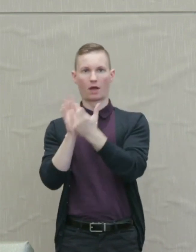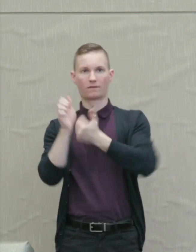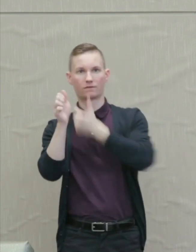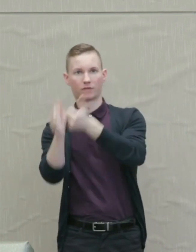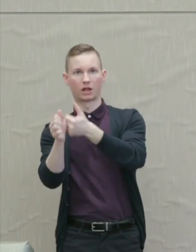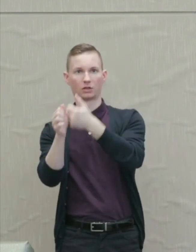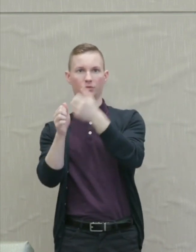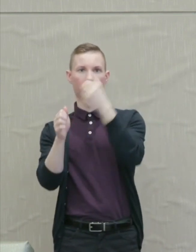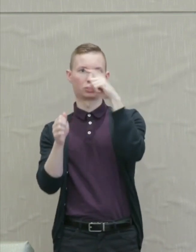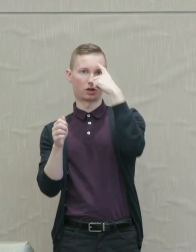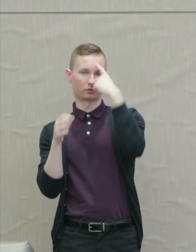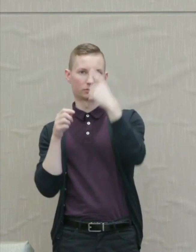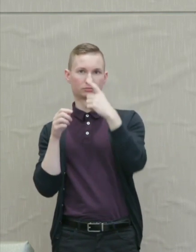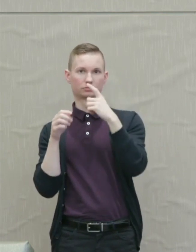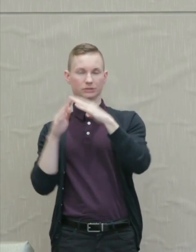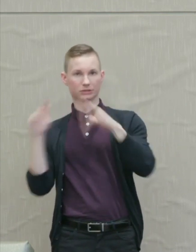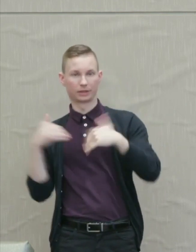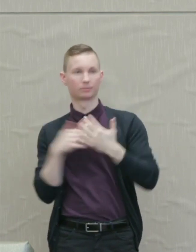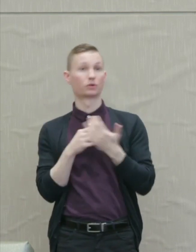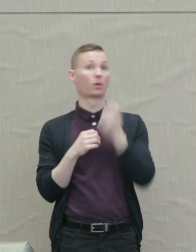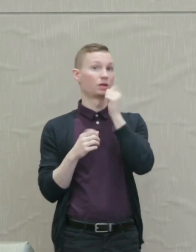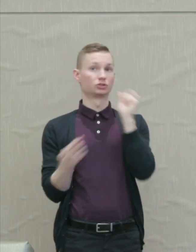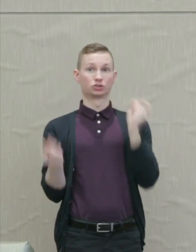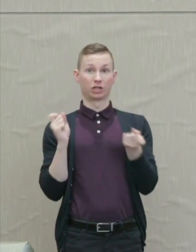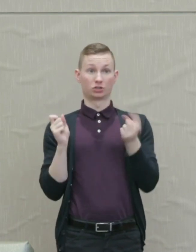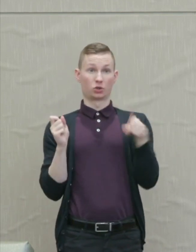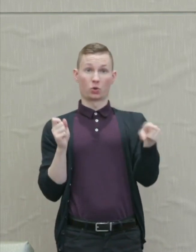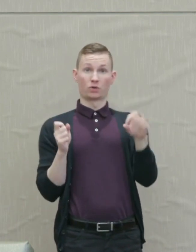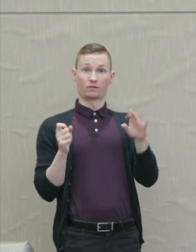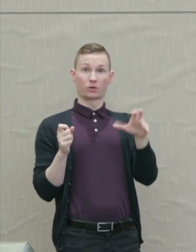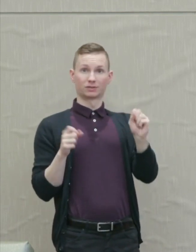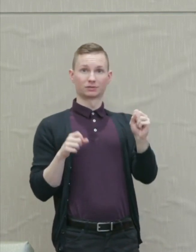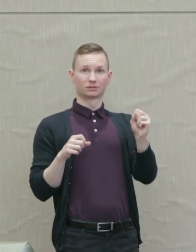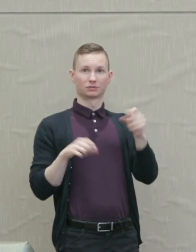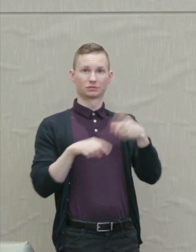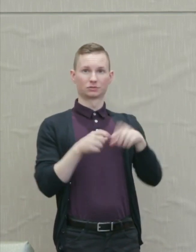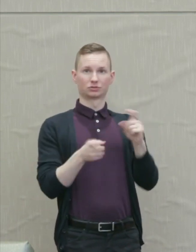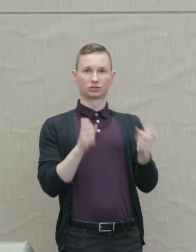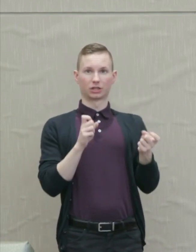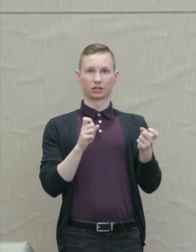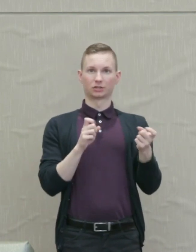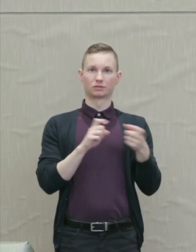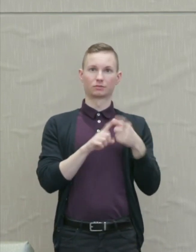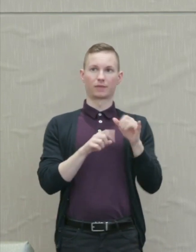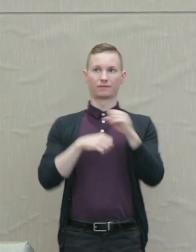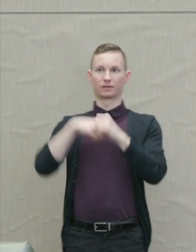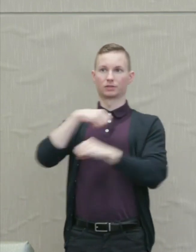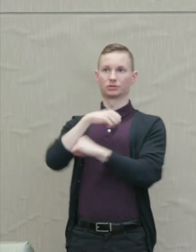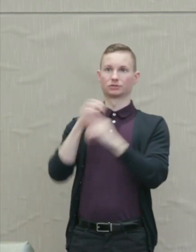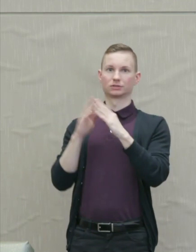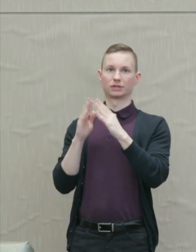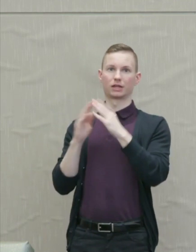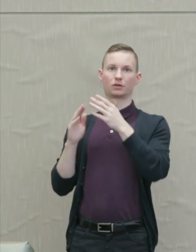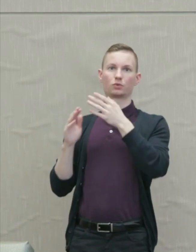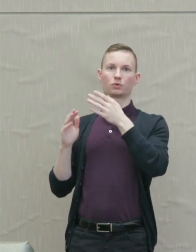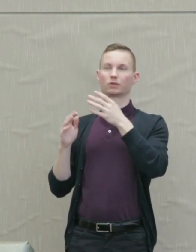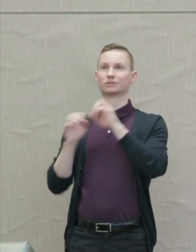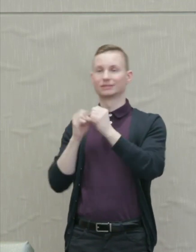democracy. So unchanged these Furies could not be at the foundation of a society committed to the rule of law.